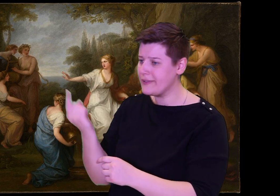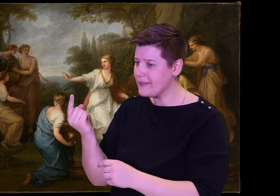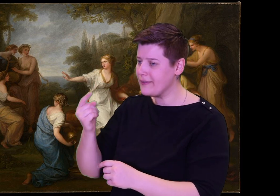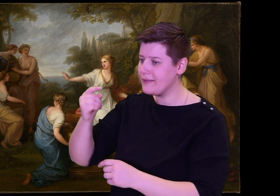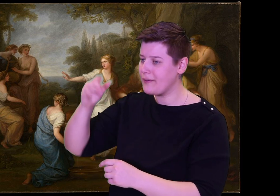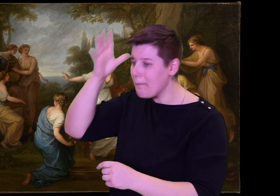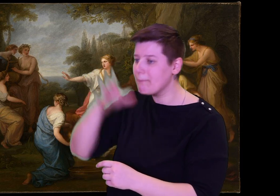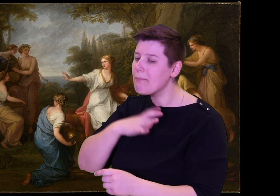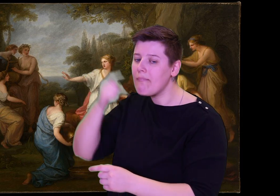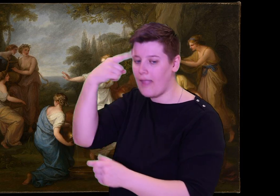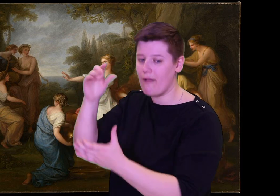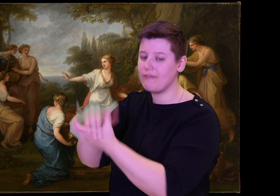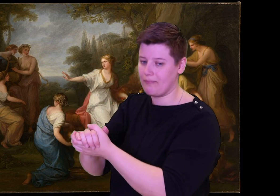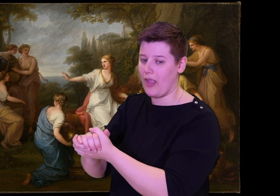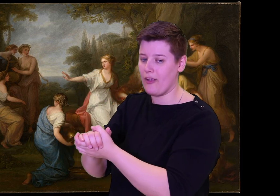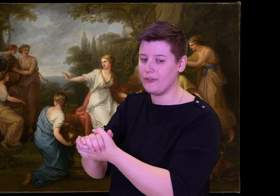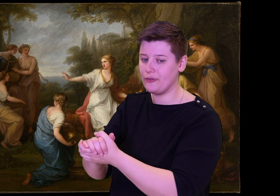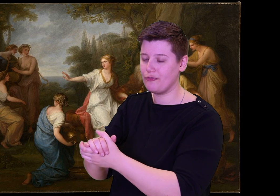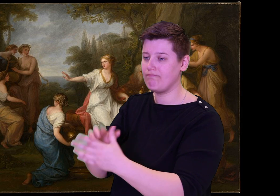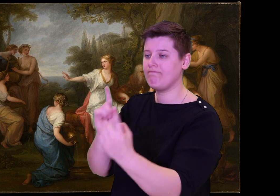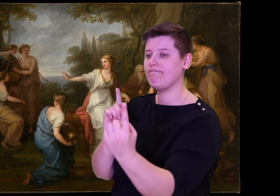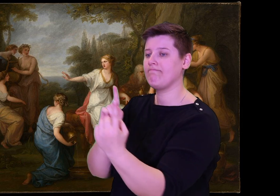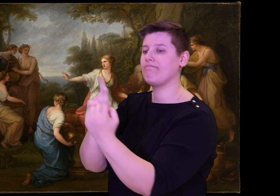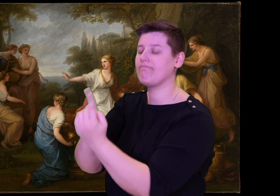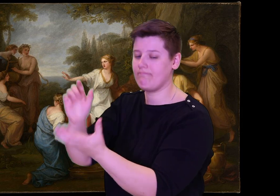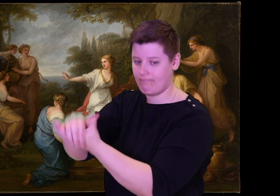mother in marriage to a man.